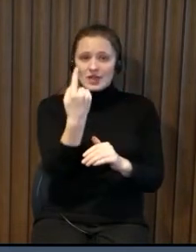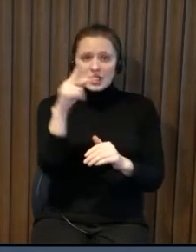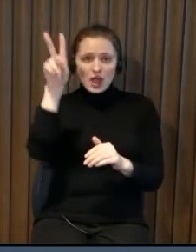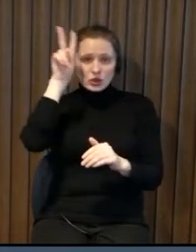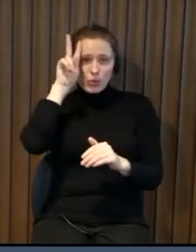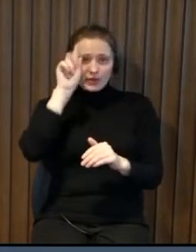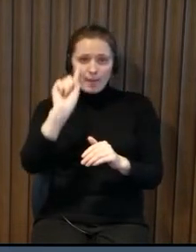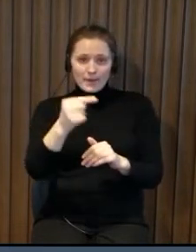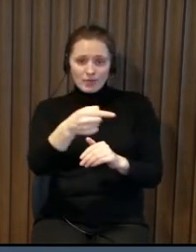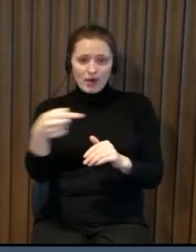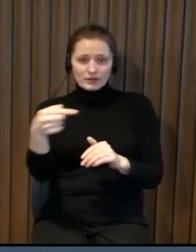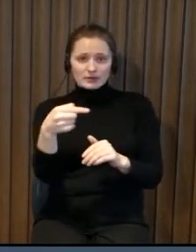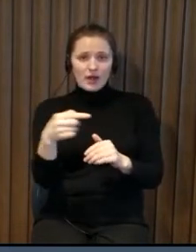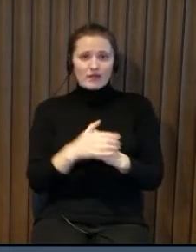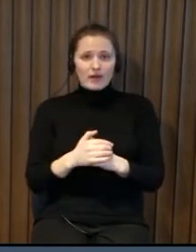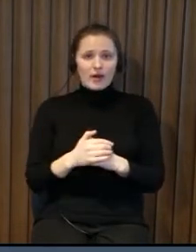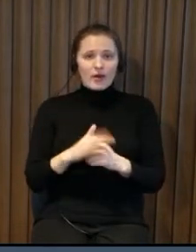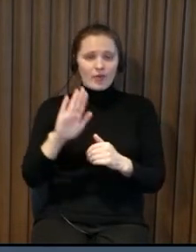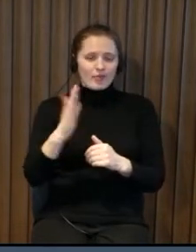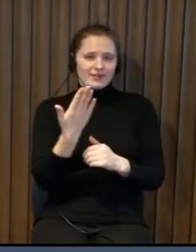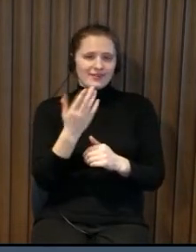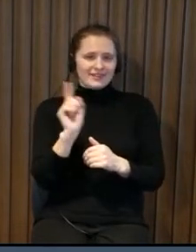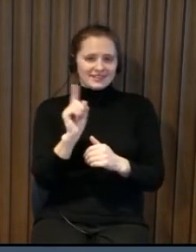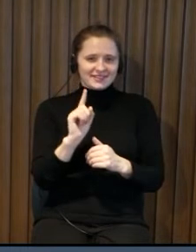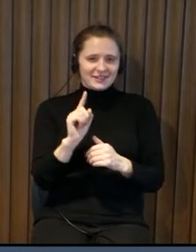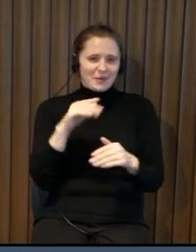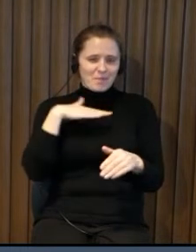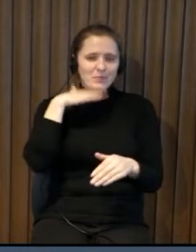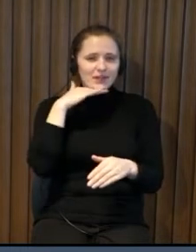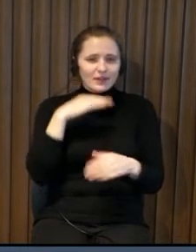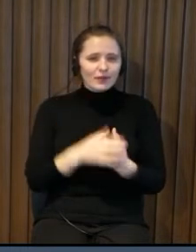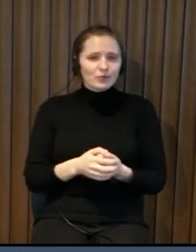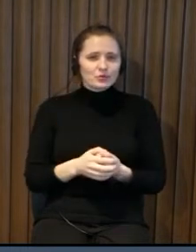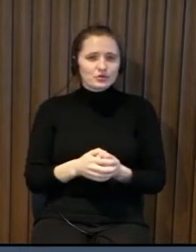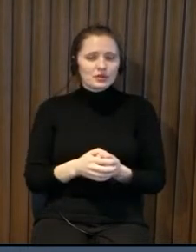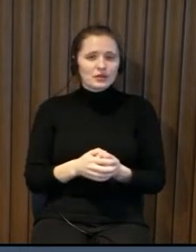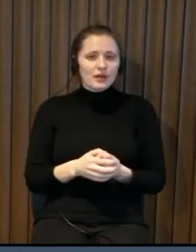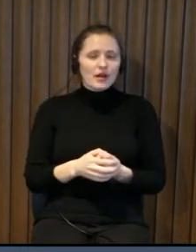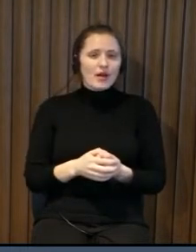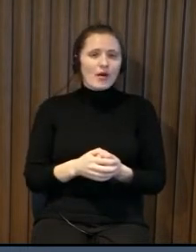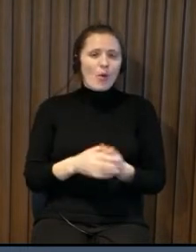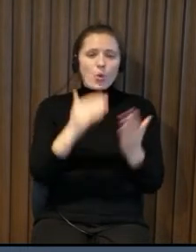in all this building there is only one bathroom for people with disabilities on the first floor